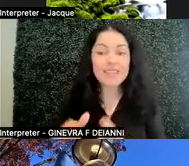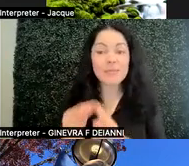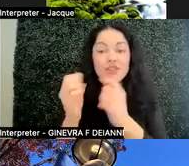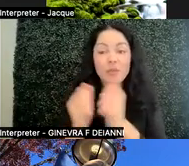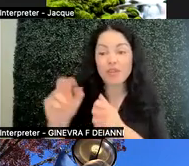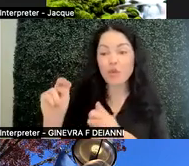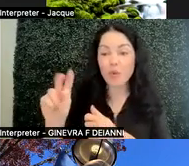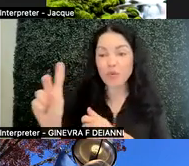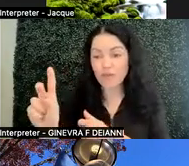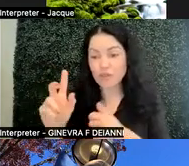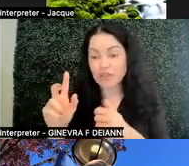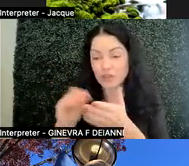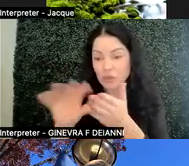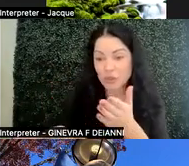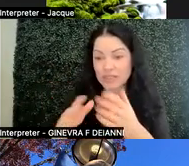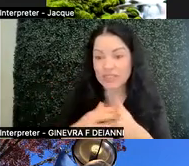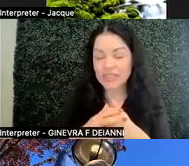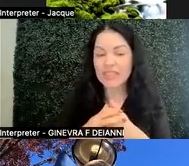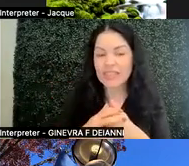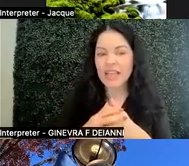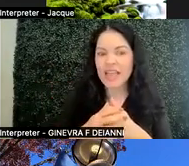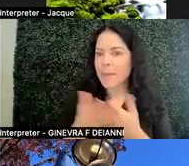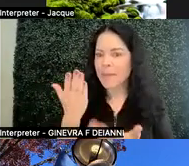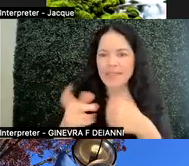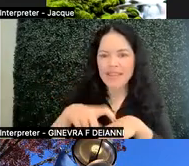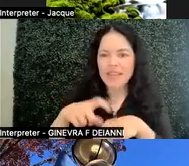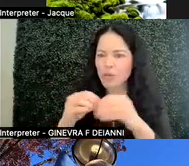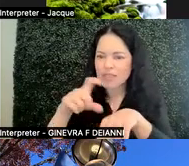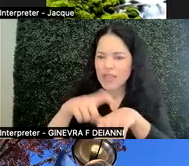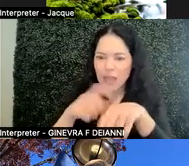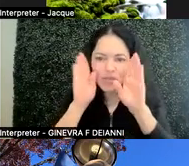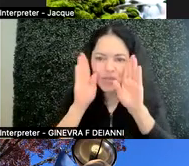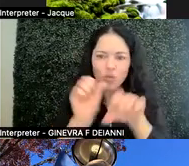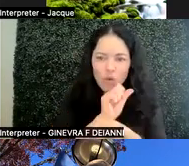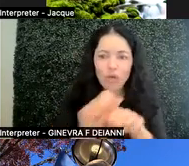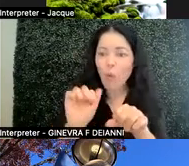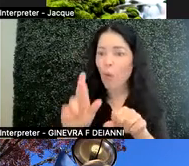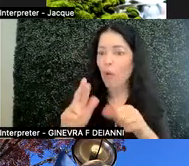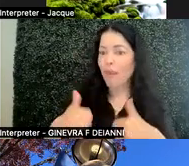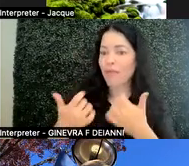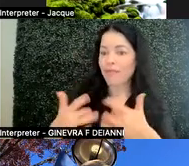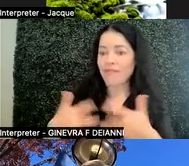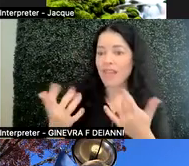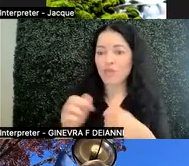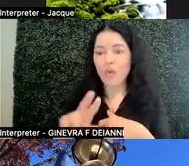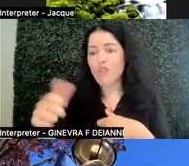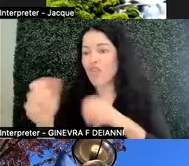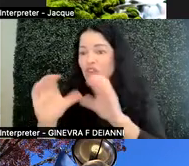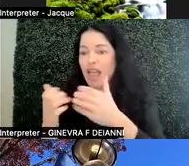where they may need more time to work on something. Something may come up life wise. There may be something in another class that's more urgent to do.